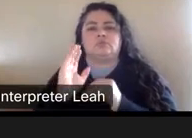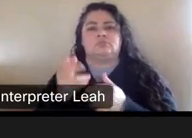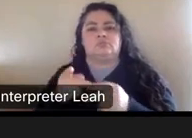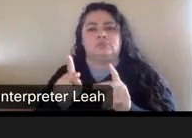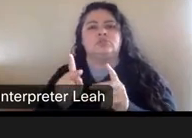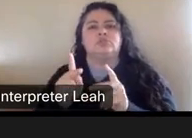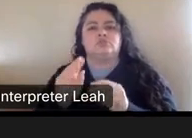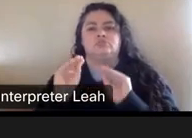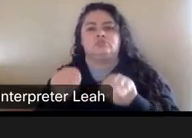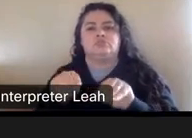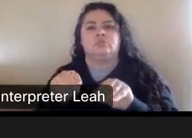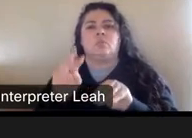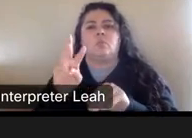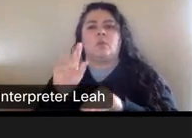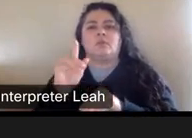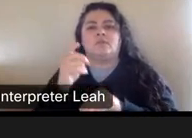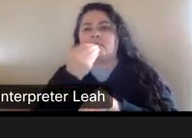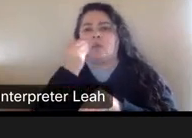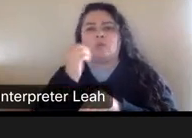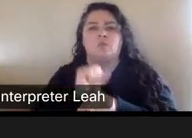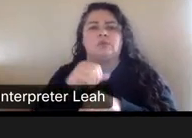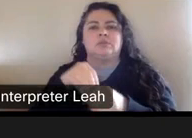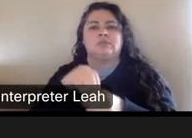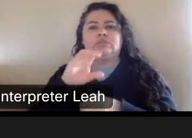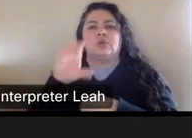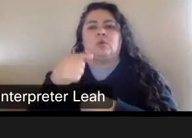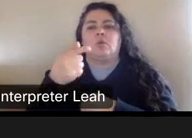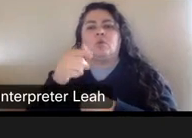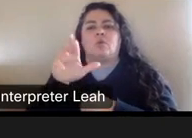He promoted it as a living art. as a living art